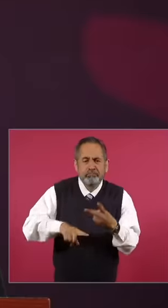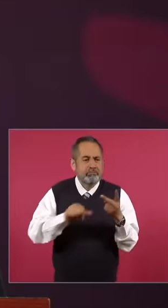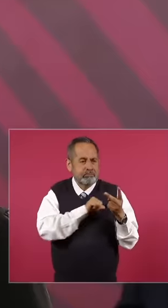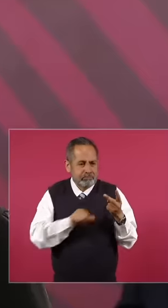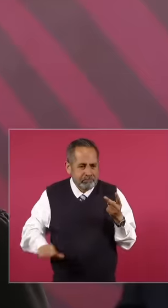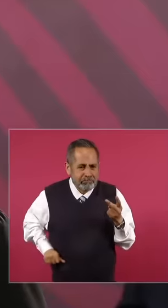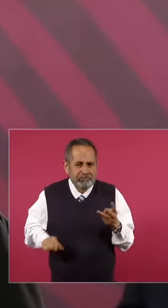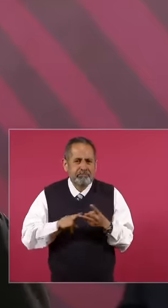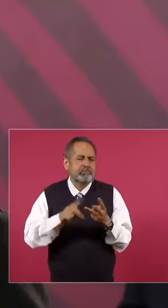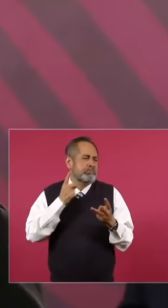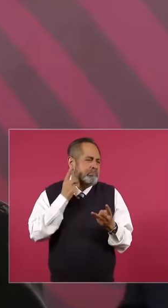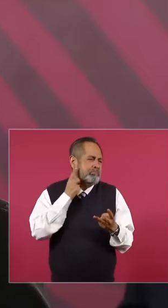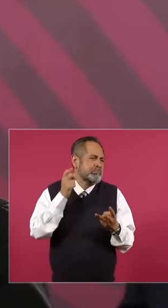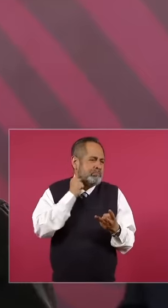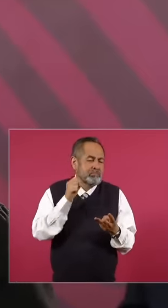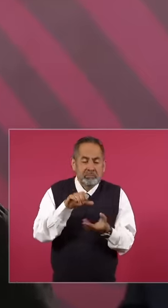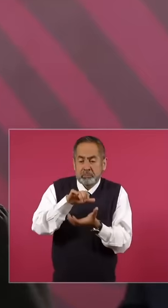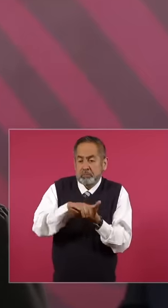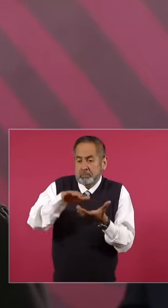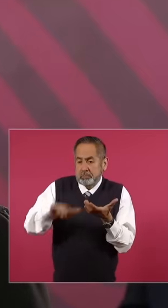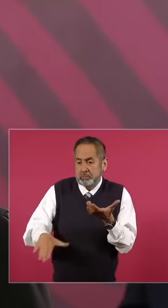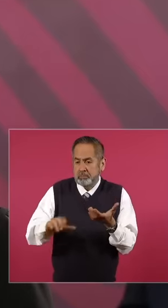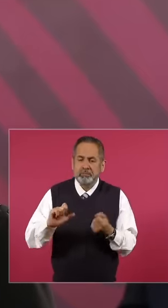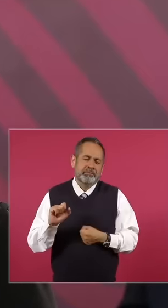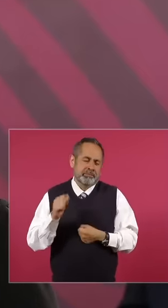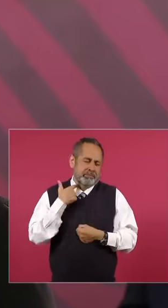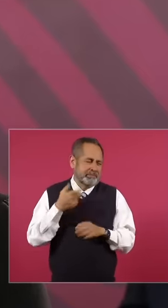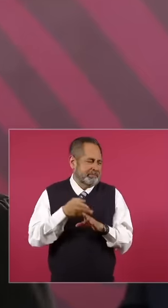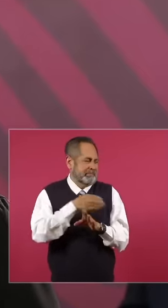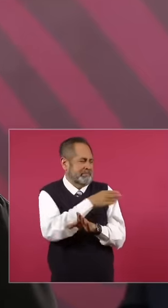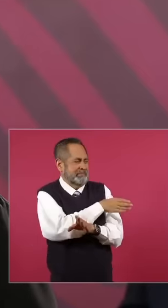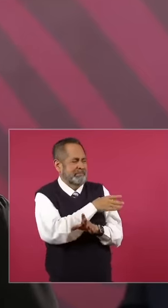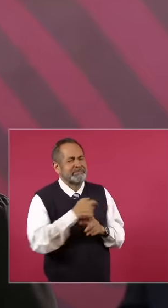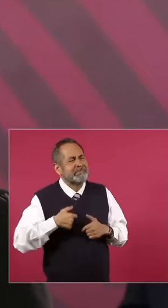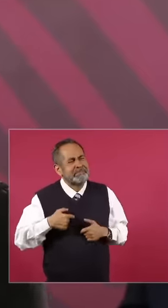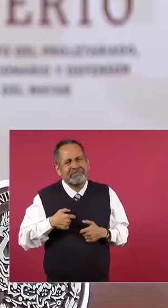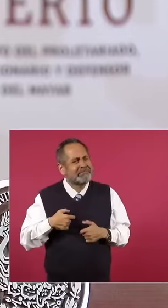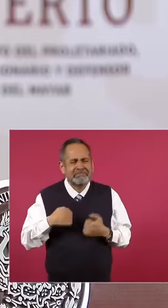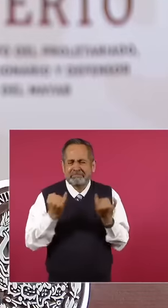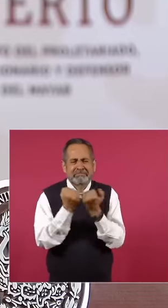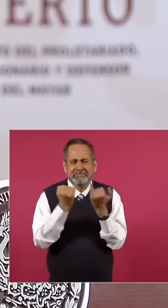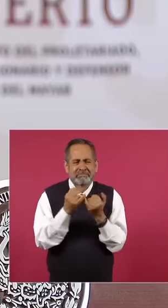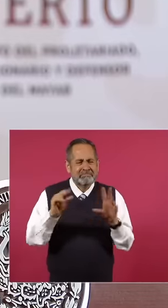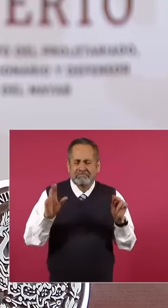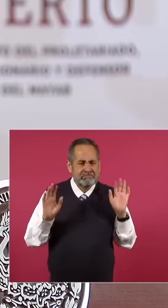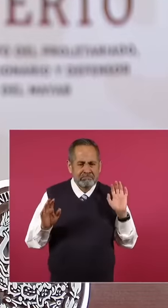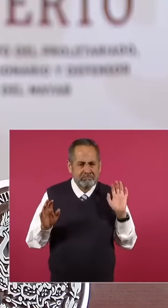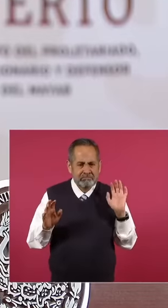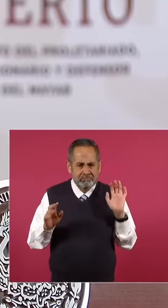deputies senators public officials and I said that for now the name first